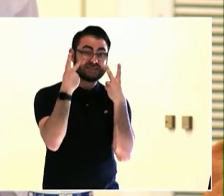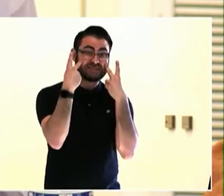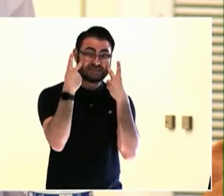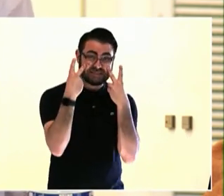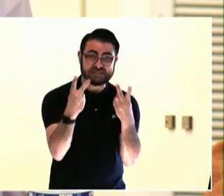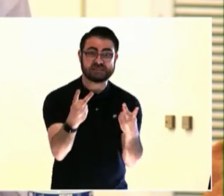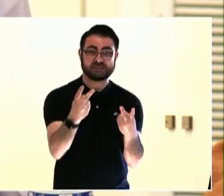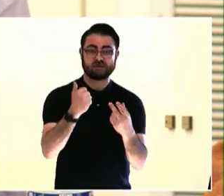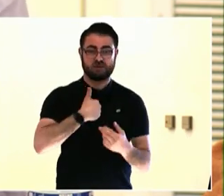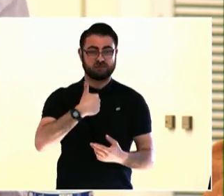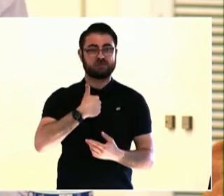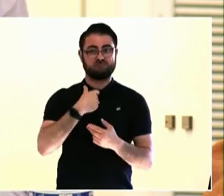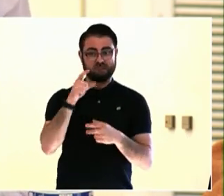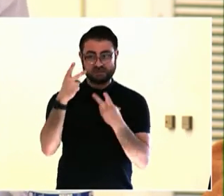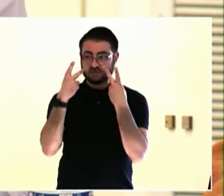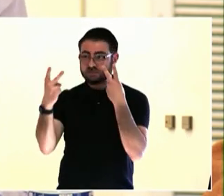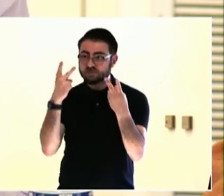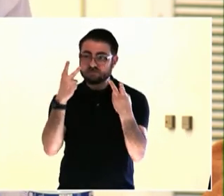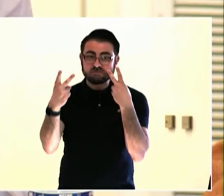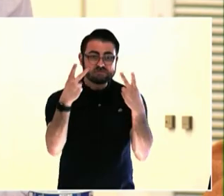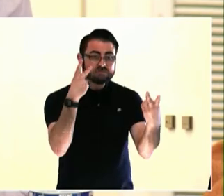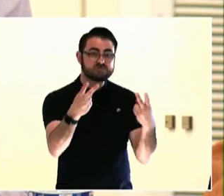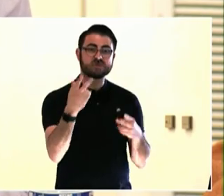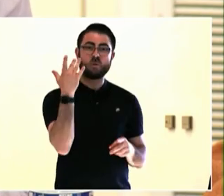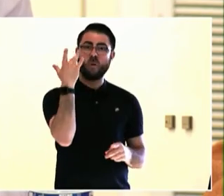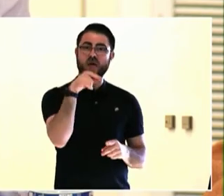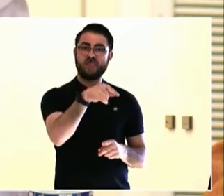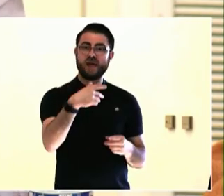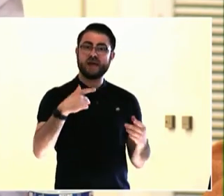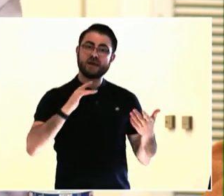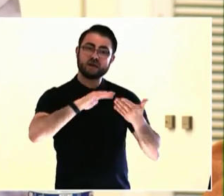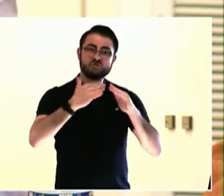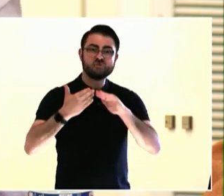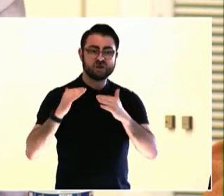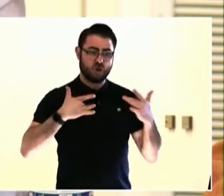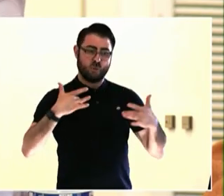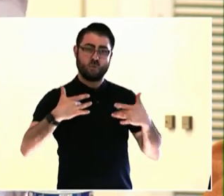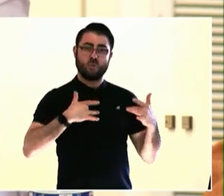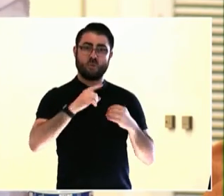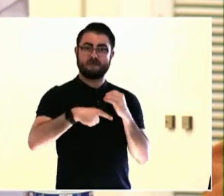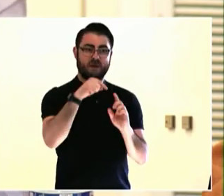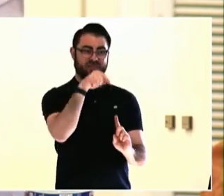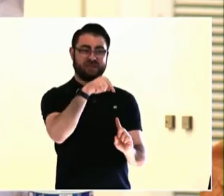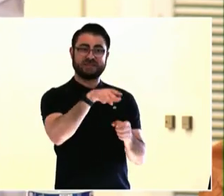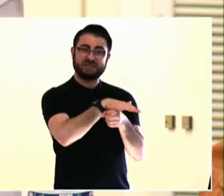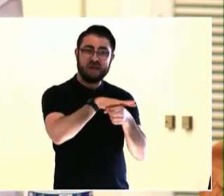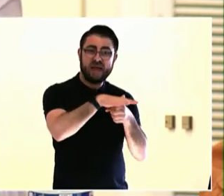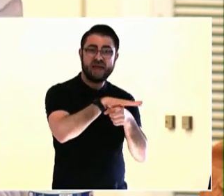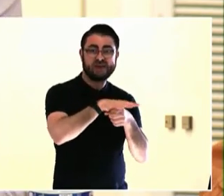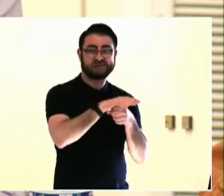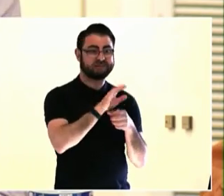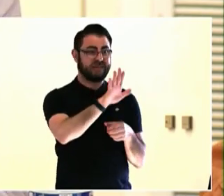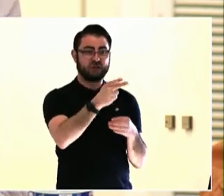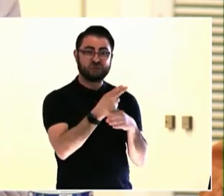that, we have to think in the field of setting engagement. We have to transform languages